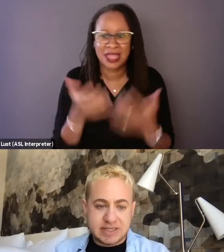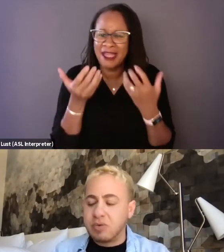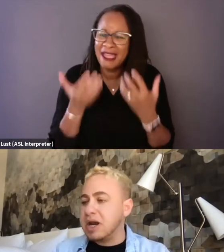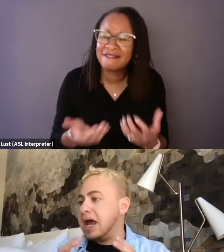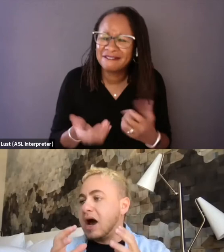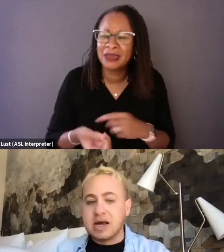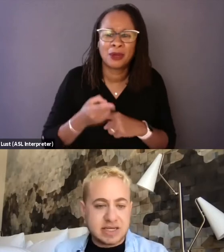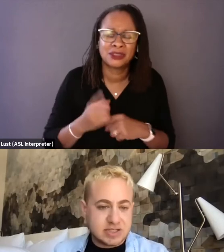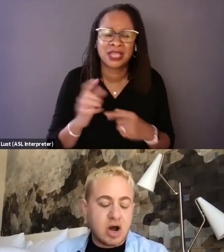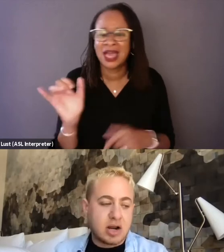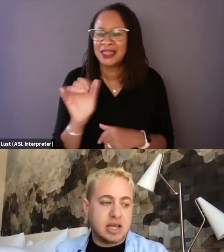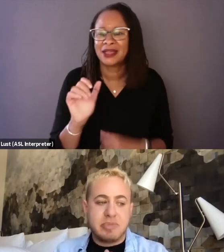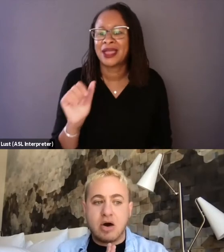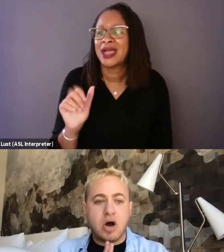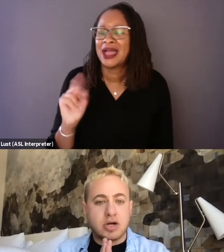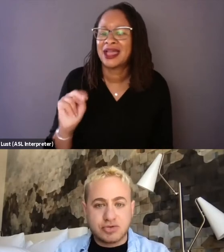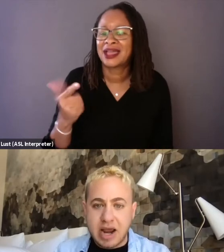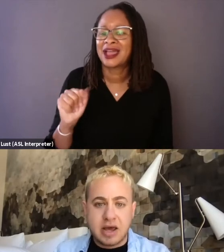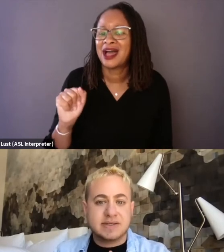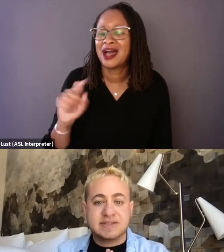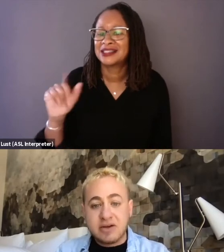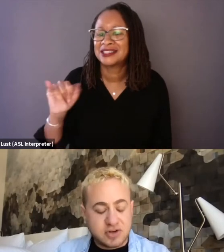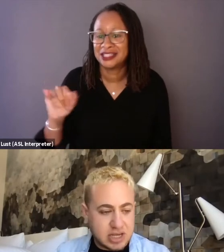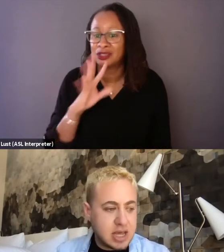like when Ngozi is talking about Andraya's safety,